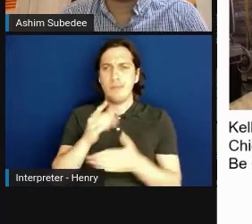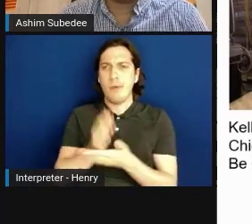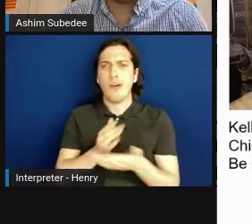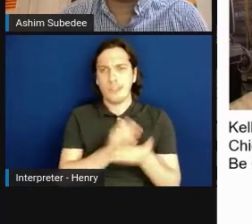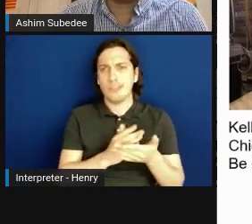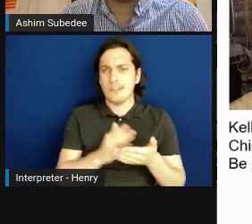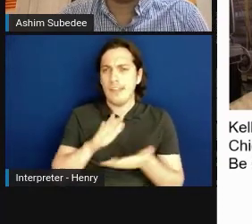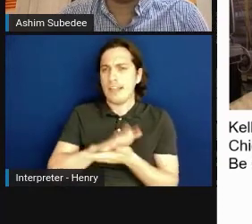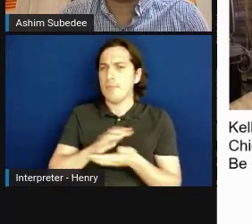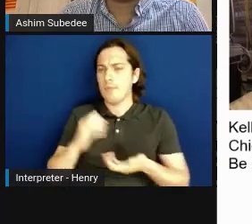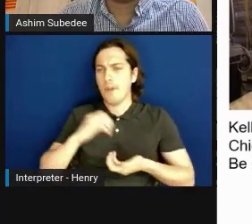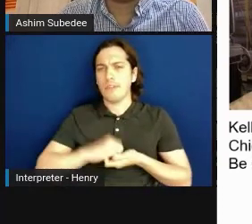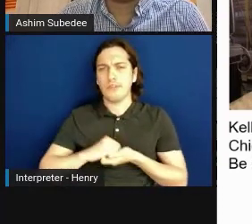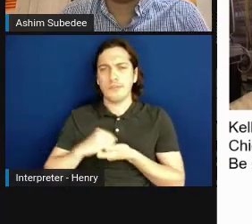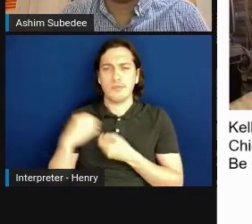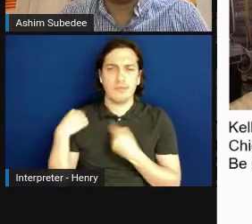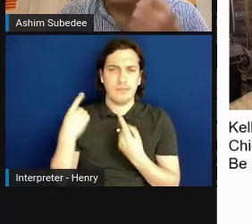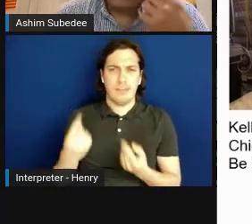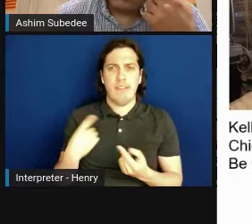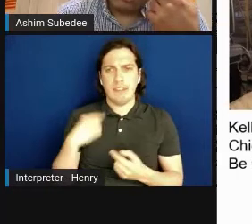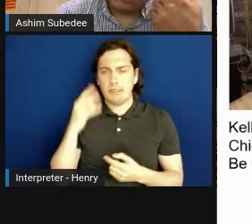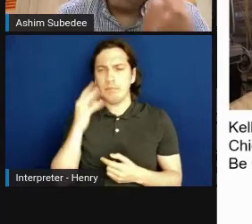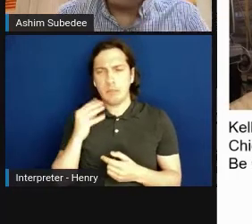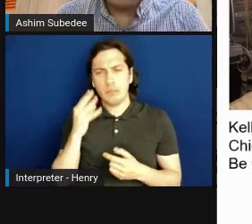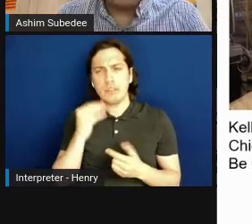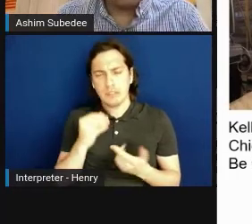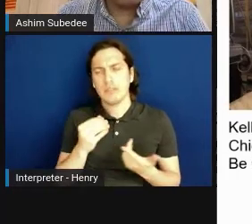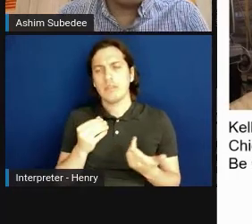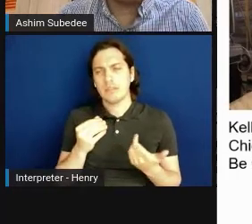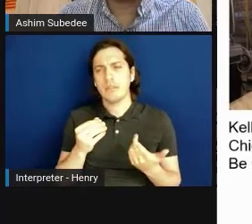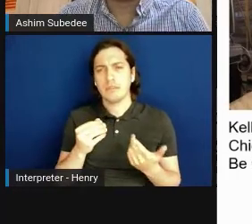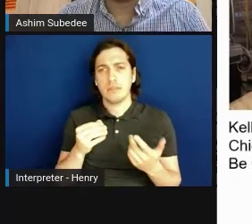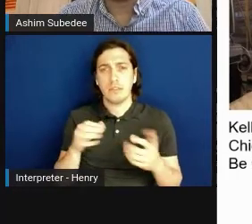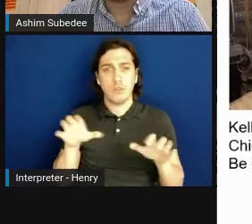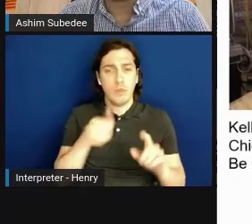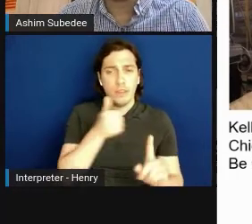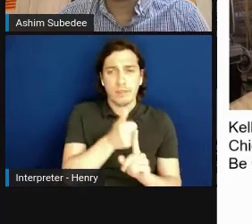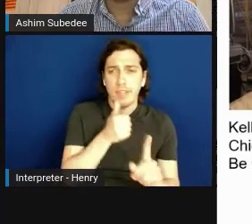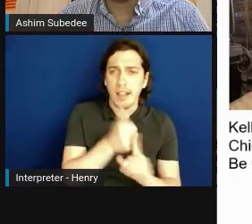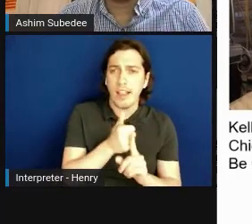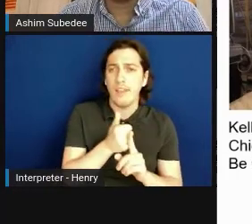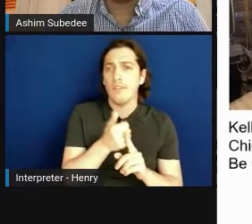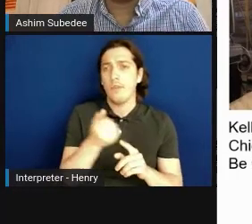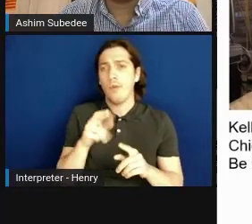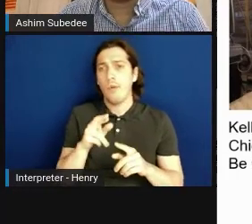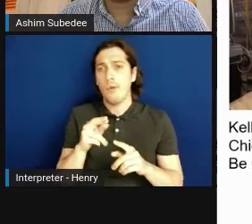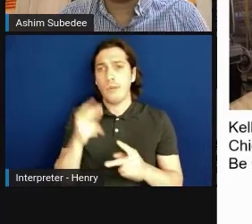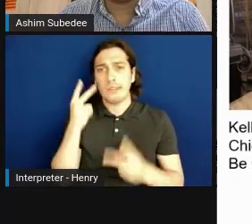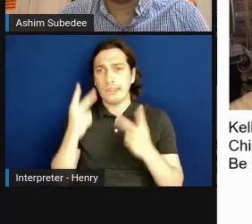They have had experience either doing it themselves or having seen it in their region,